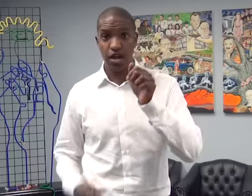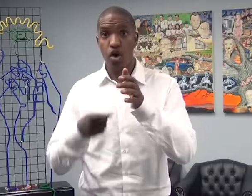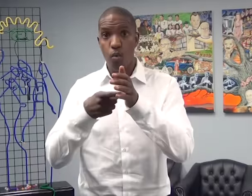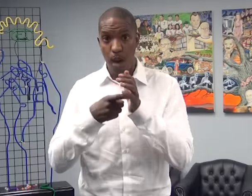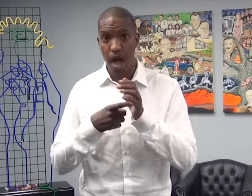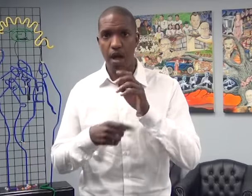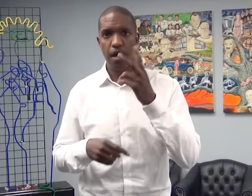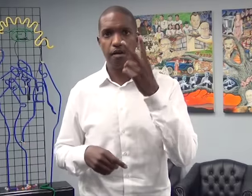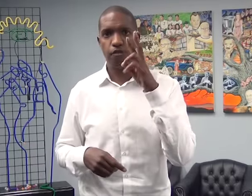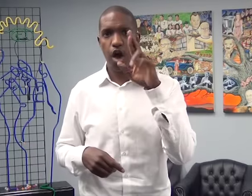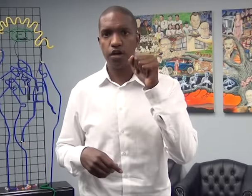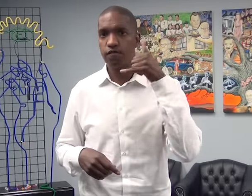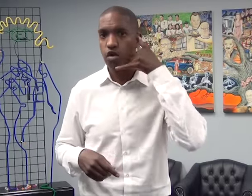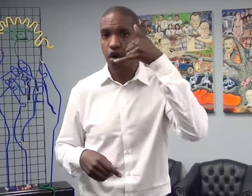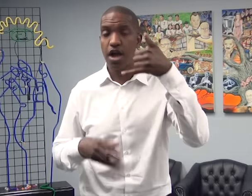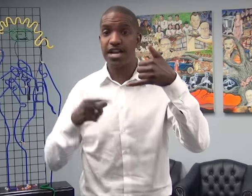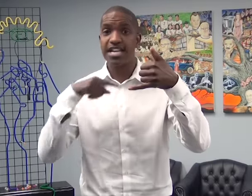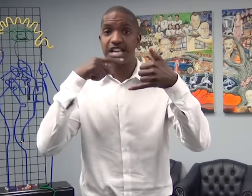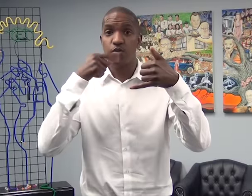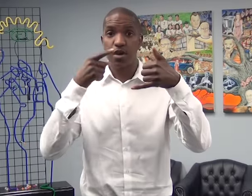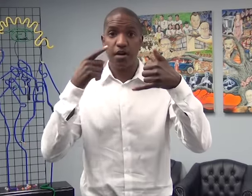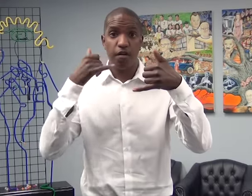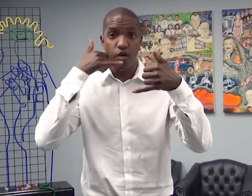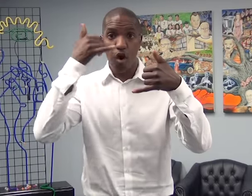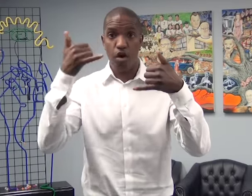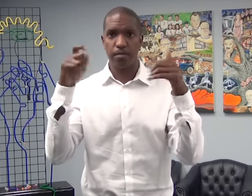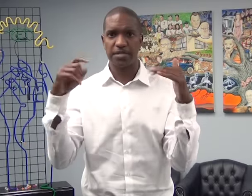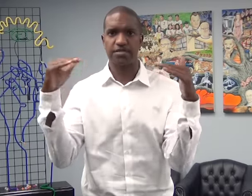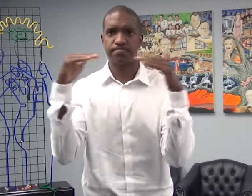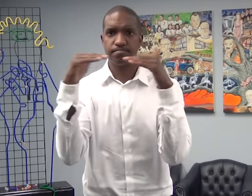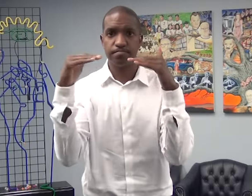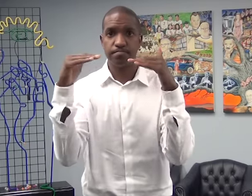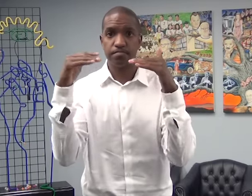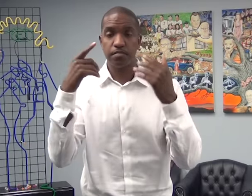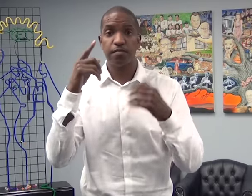The ADA requires that relay calls are treated the same as voice calls.